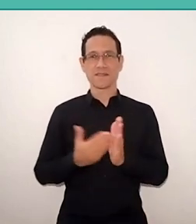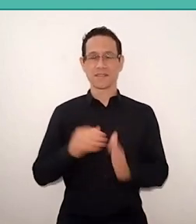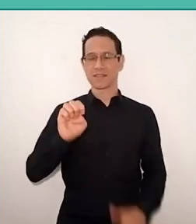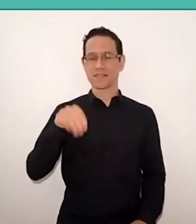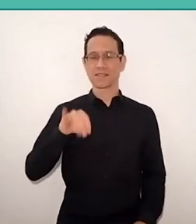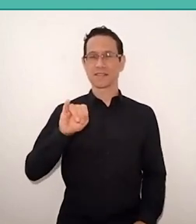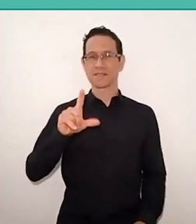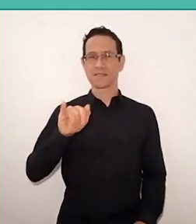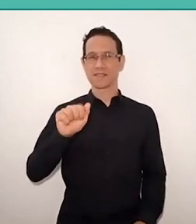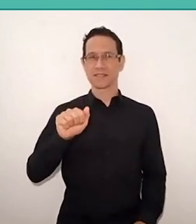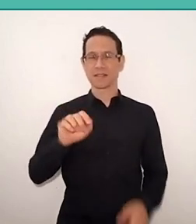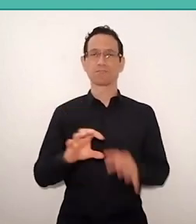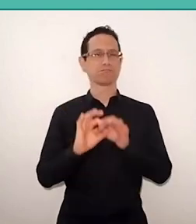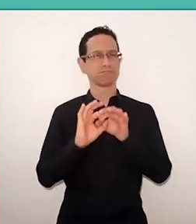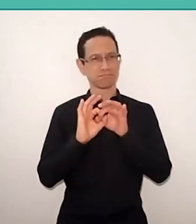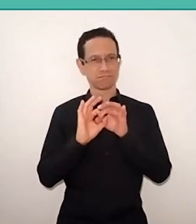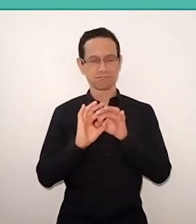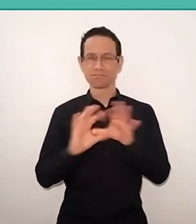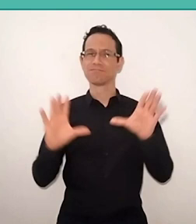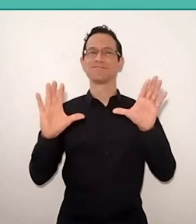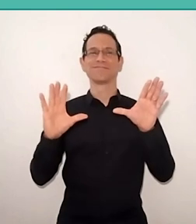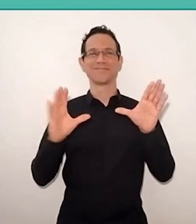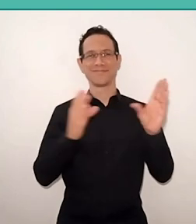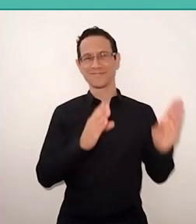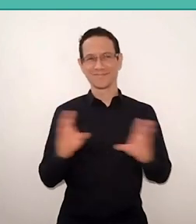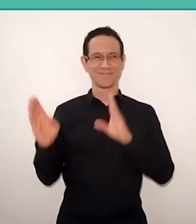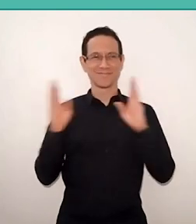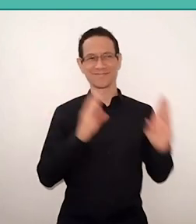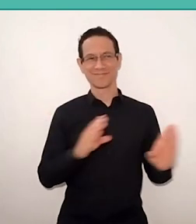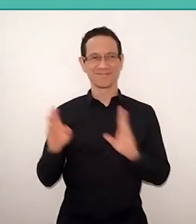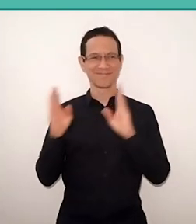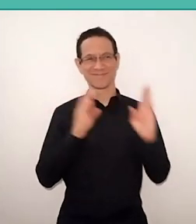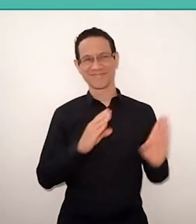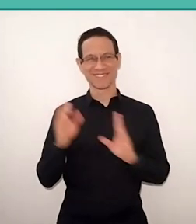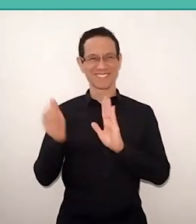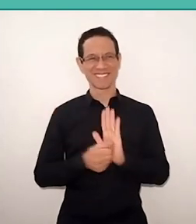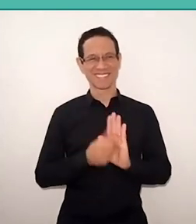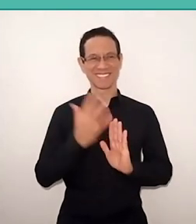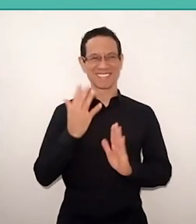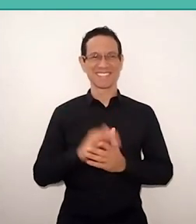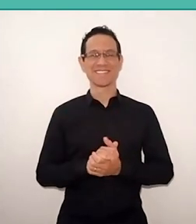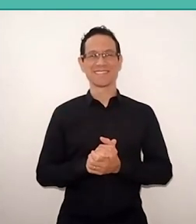will give us back there many times. Hi, Bell. -Who asked? Romão.